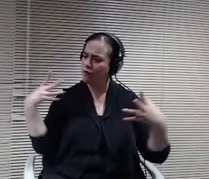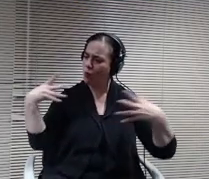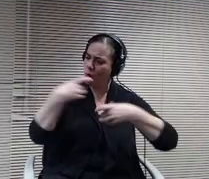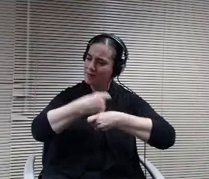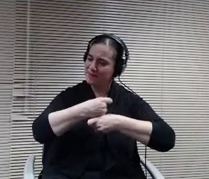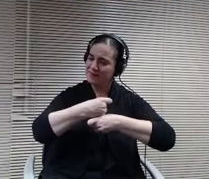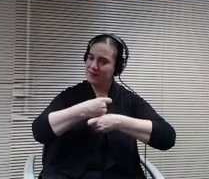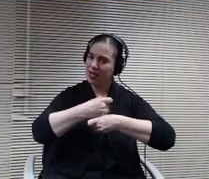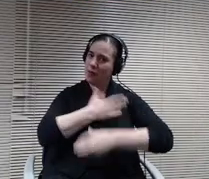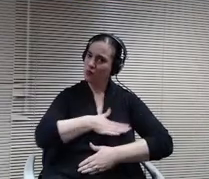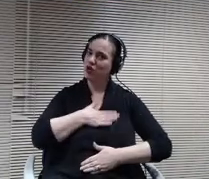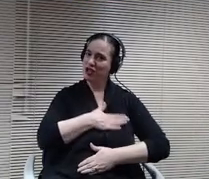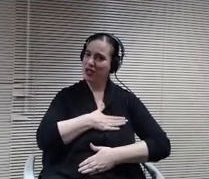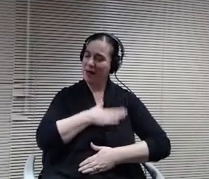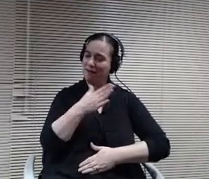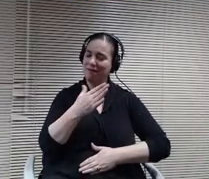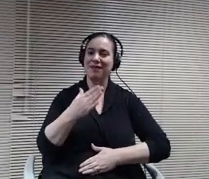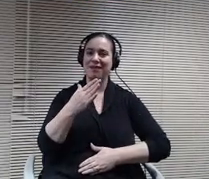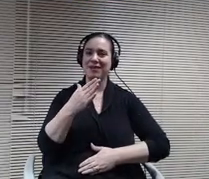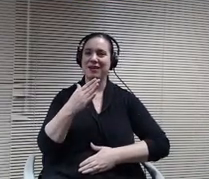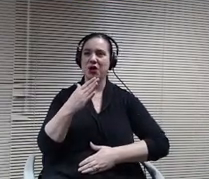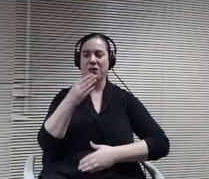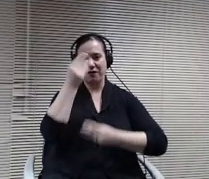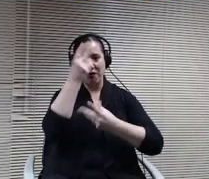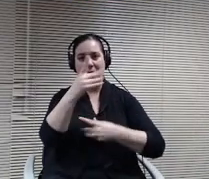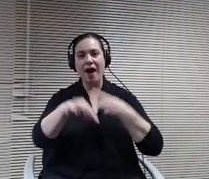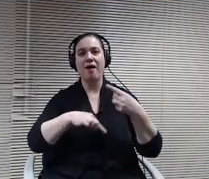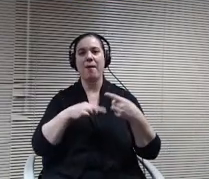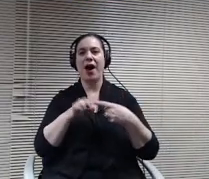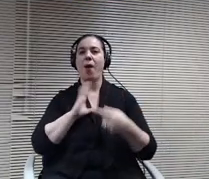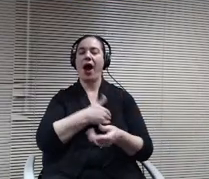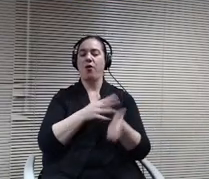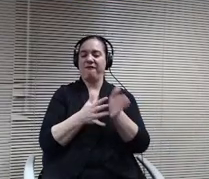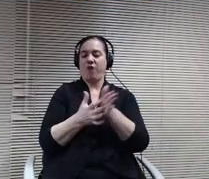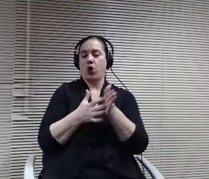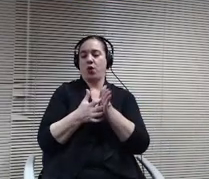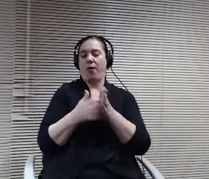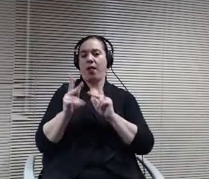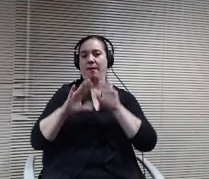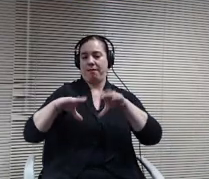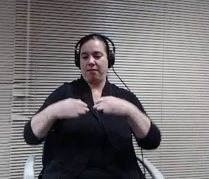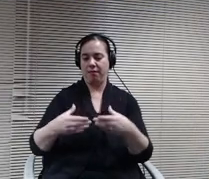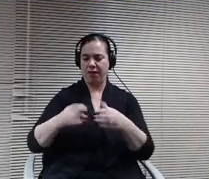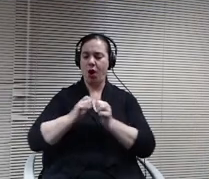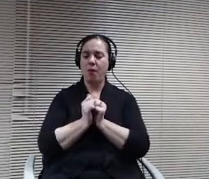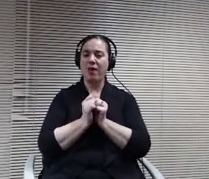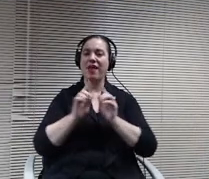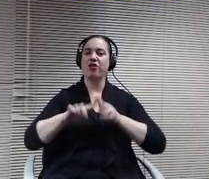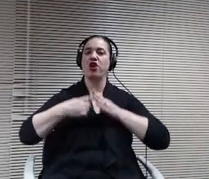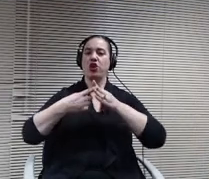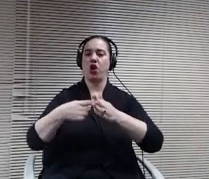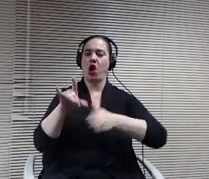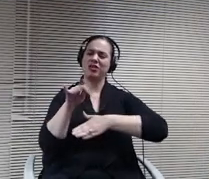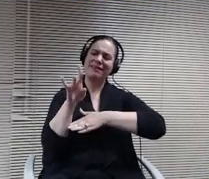and so if you think about the launch date with this program when it's going to be available for young adults to start using